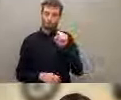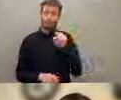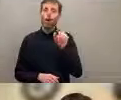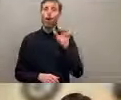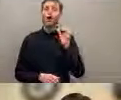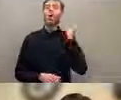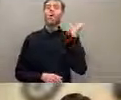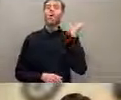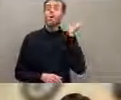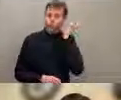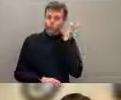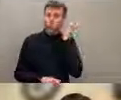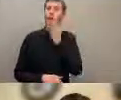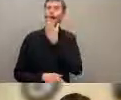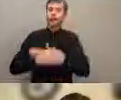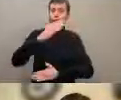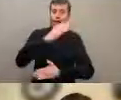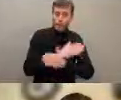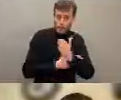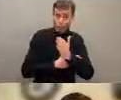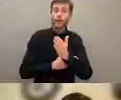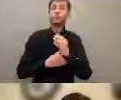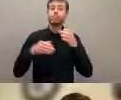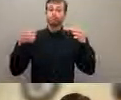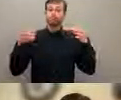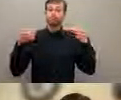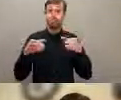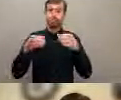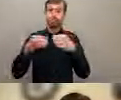of indigenous people with disabilities who have multiple and